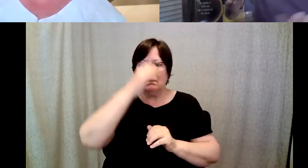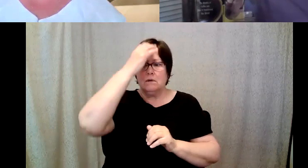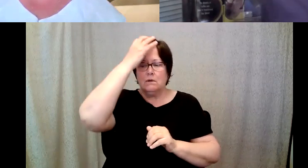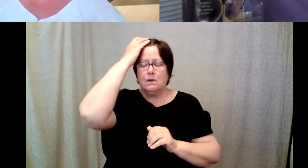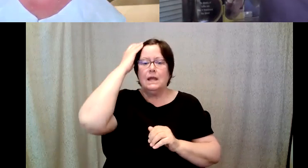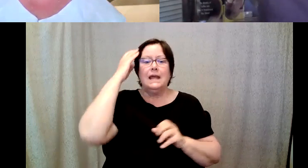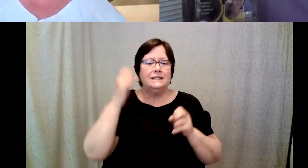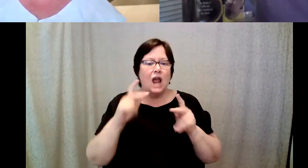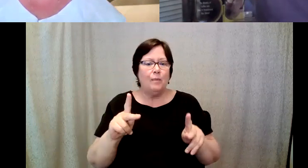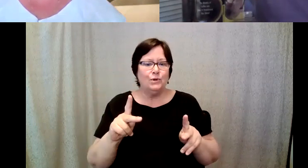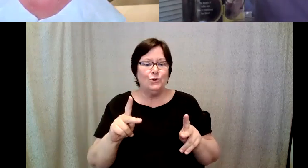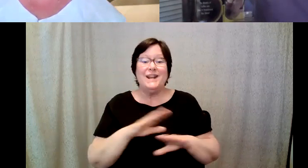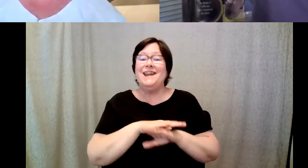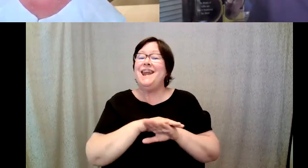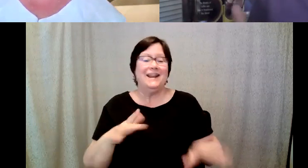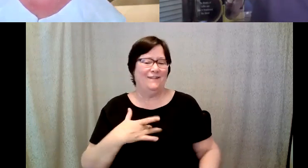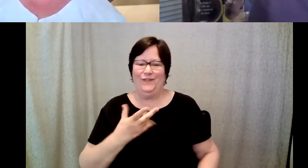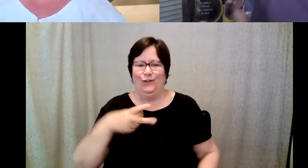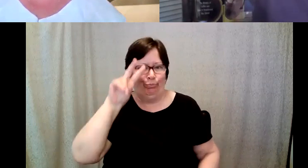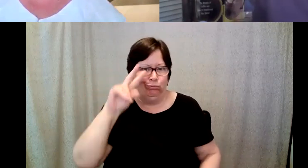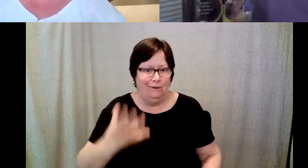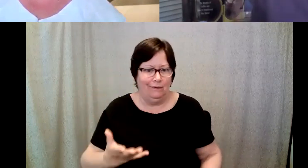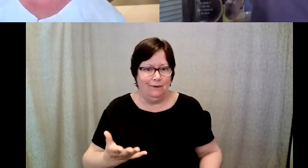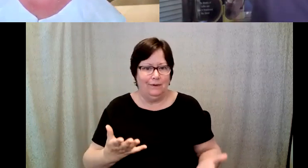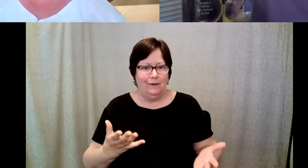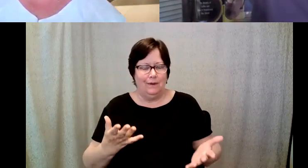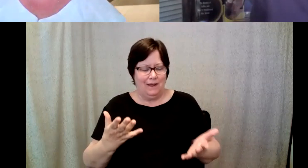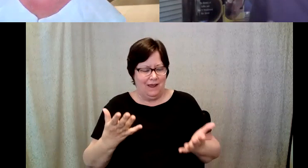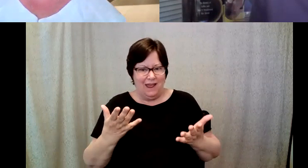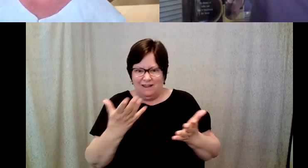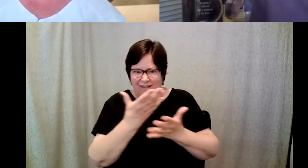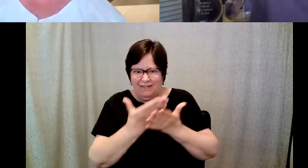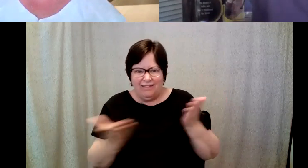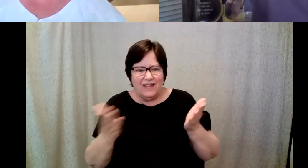not to feel like a dummy to have things so simple that you can at least dive in.